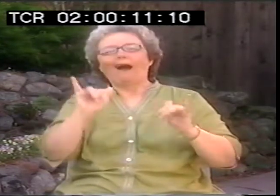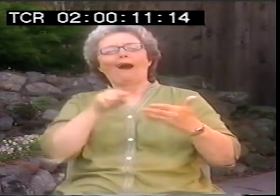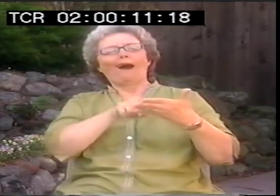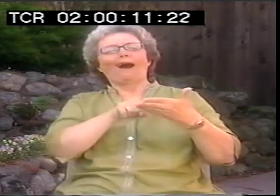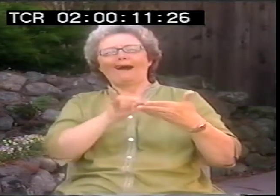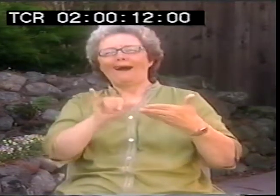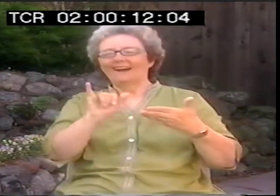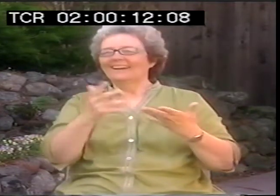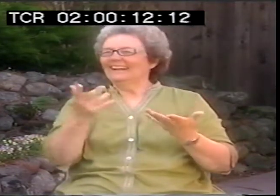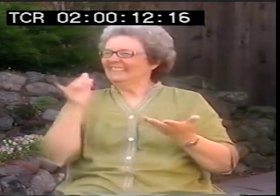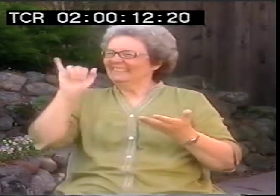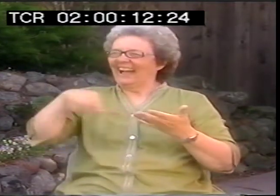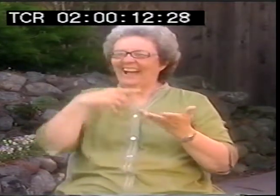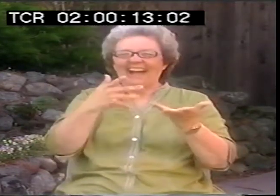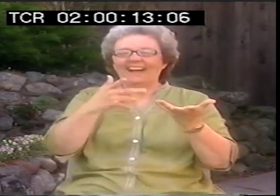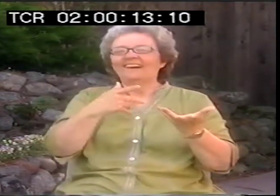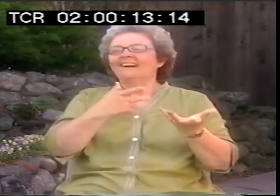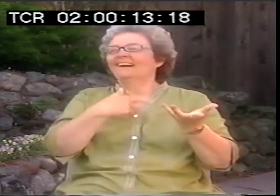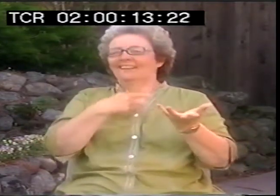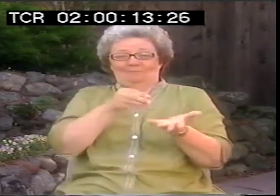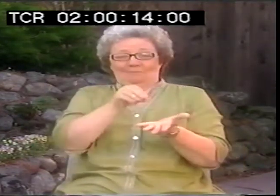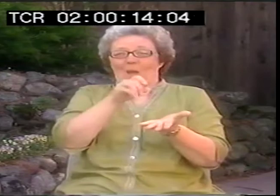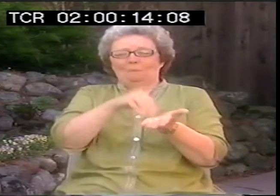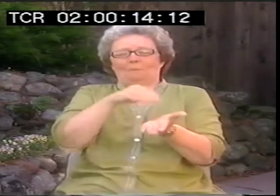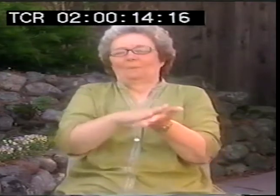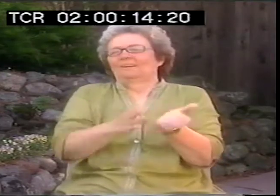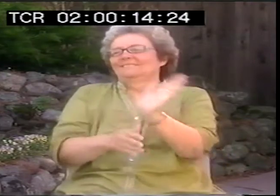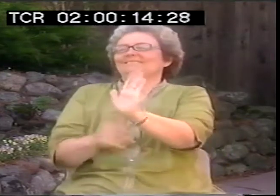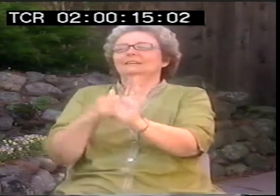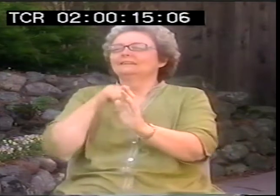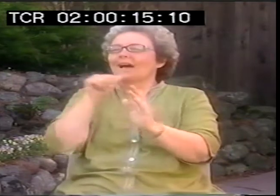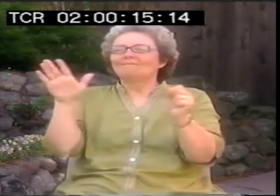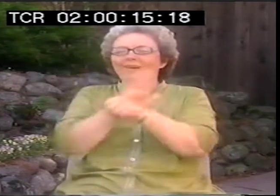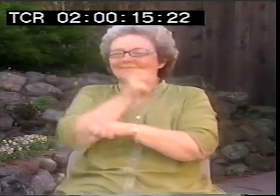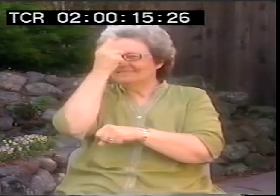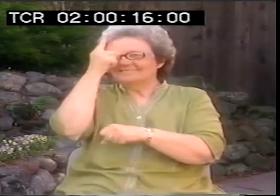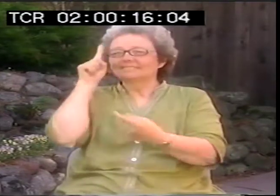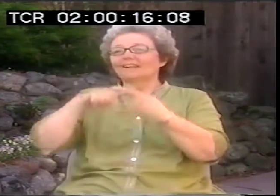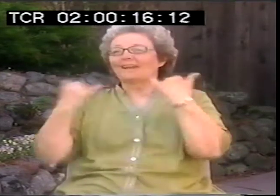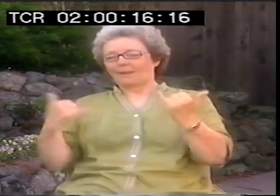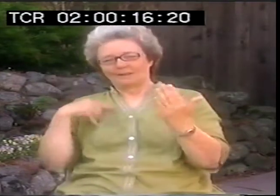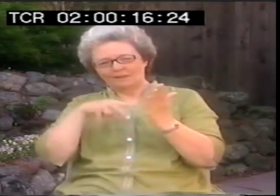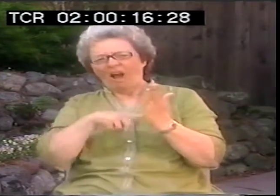You know, people don't really realize that sometimes. They'll write down something. They'll create something, show.